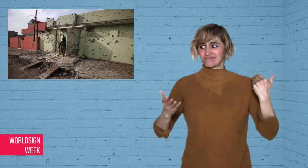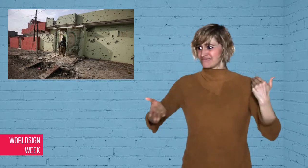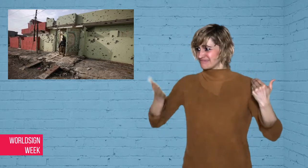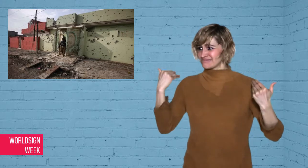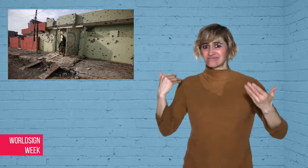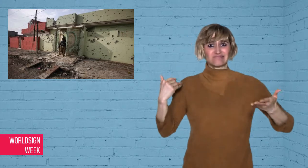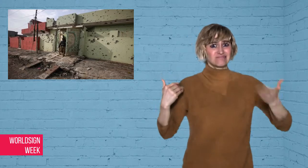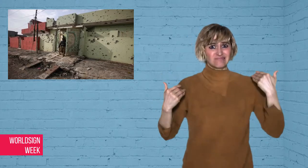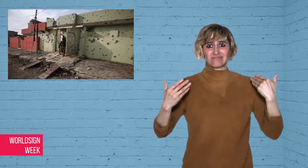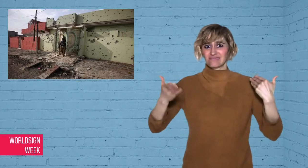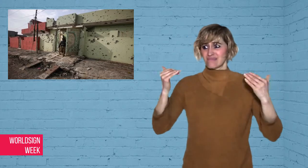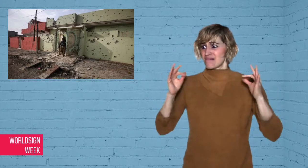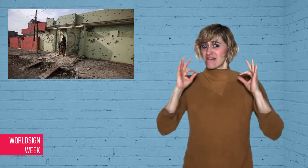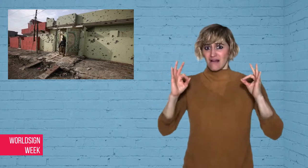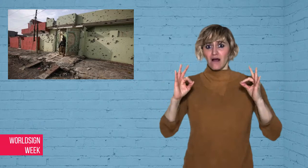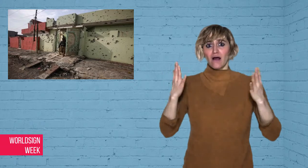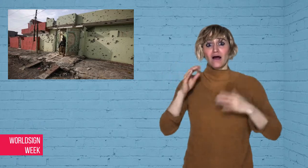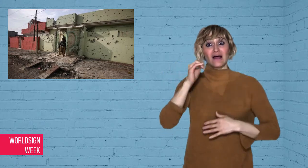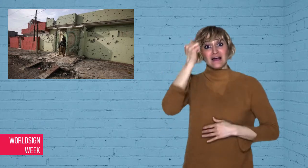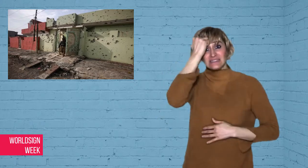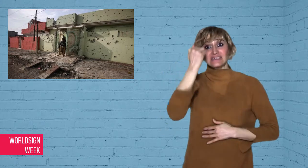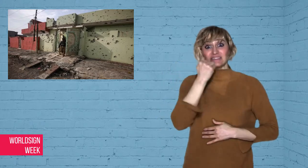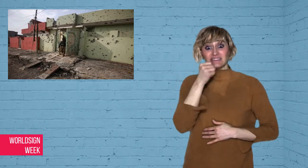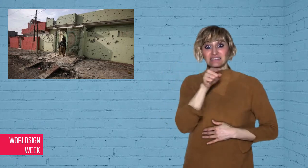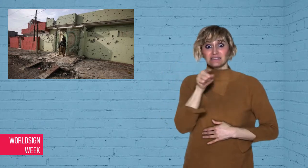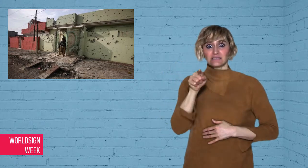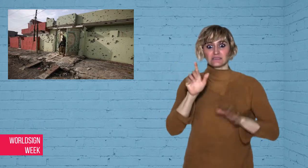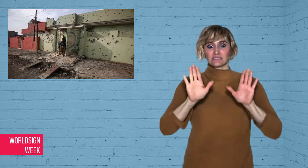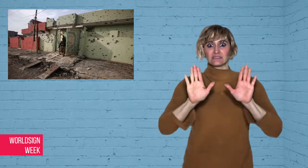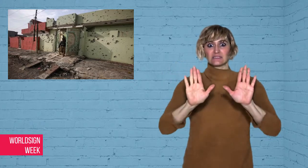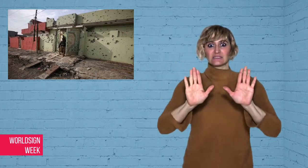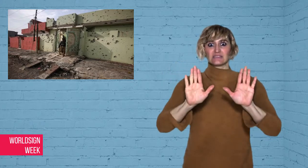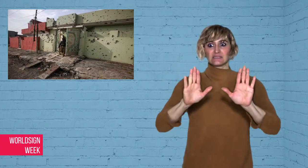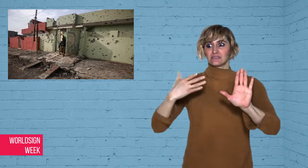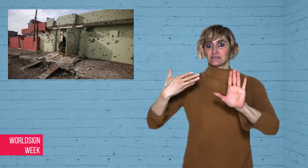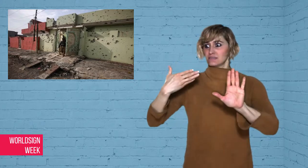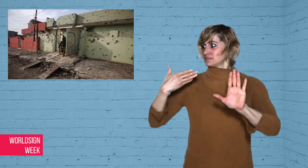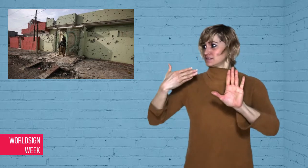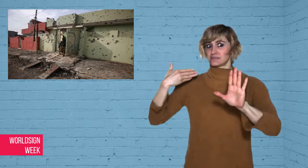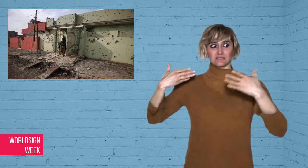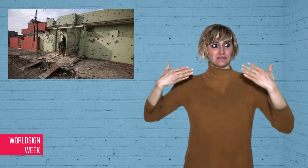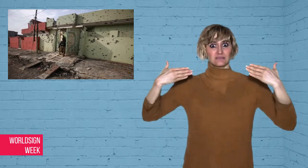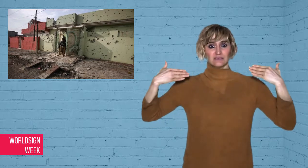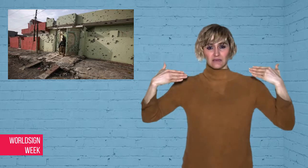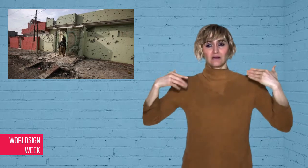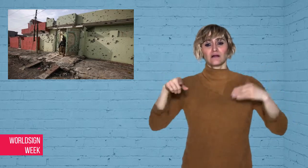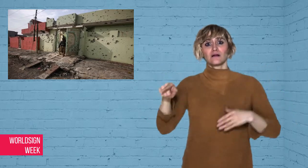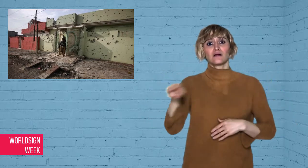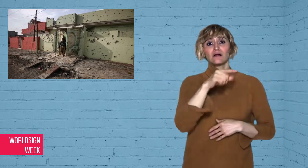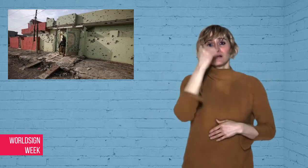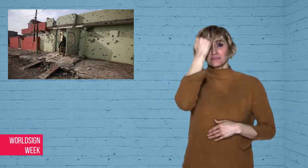finally able to walk away from the